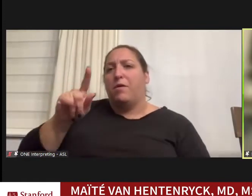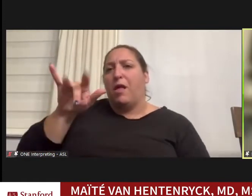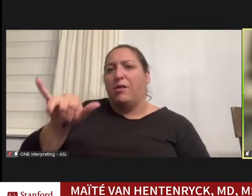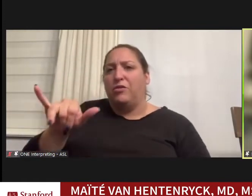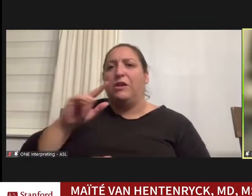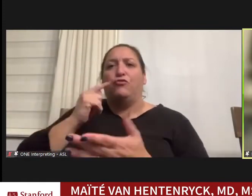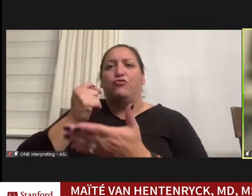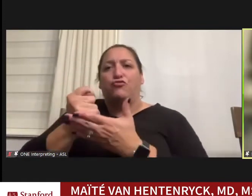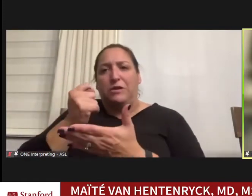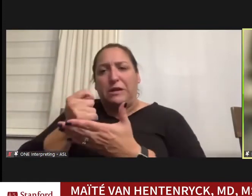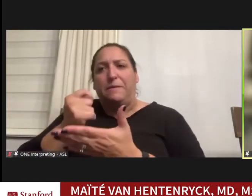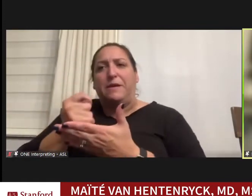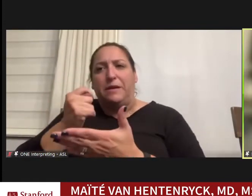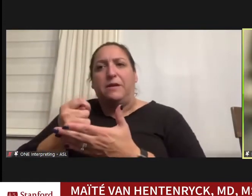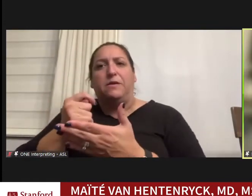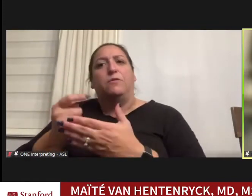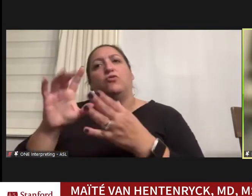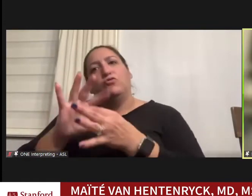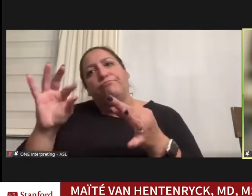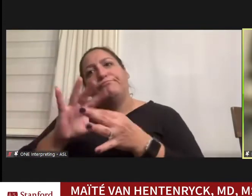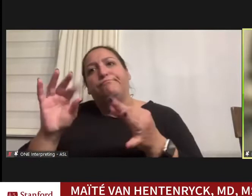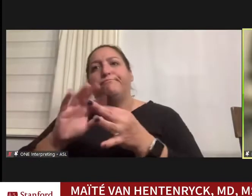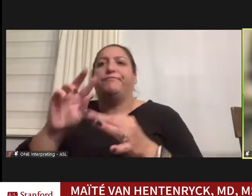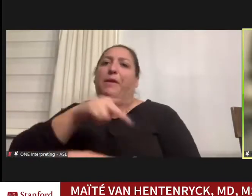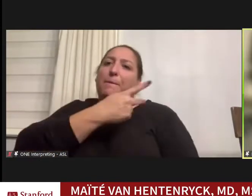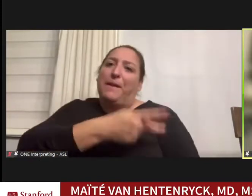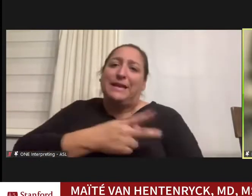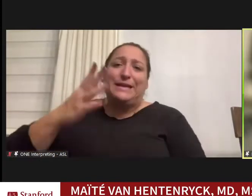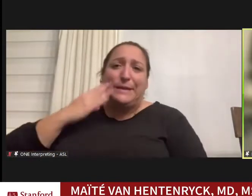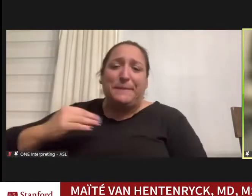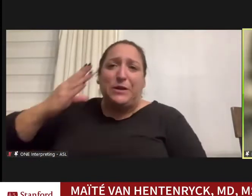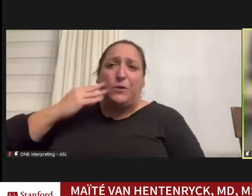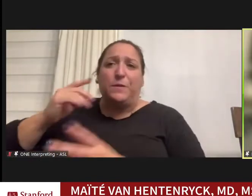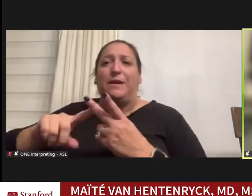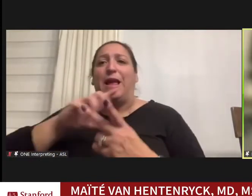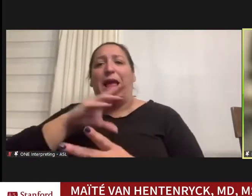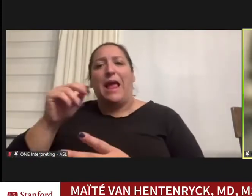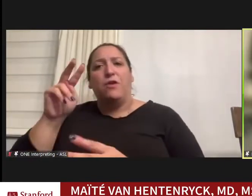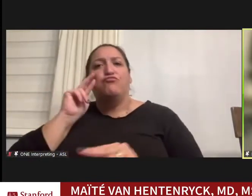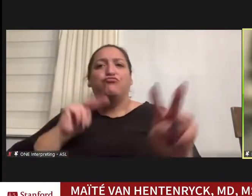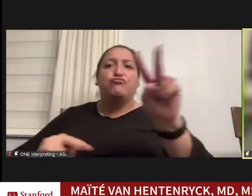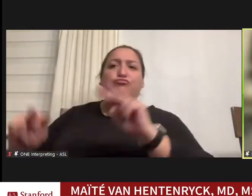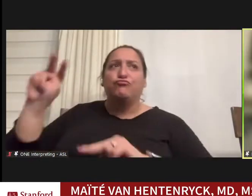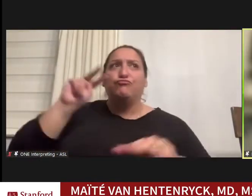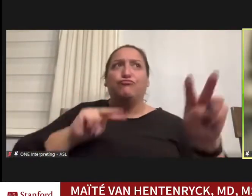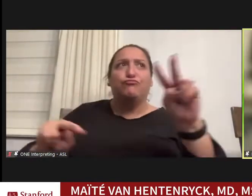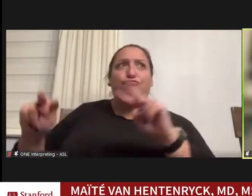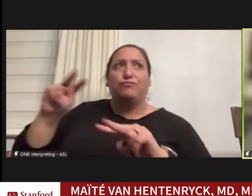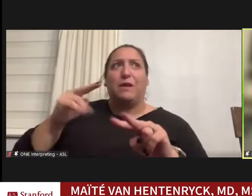don't always talk about the patient experience. And, looking around, and seeing my classmates in